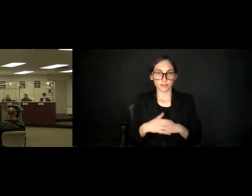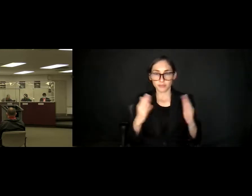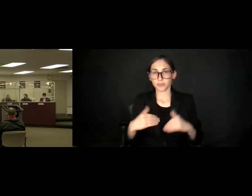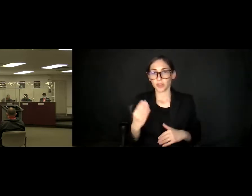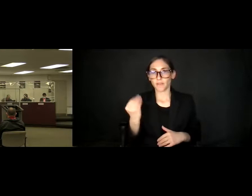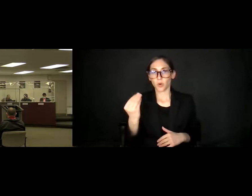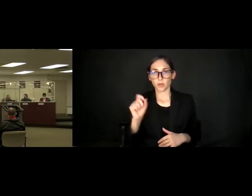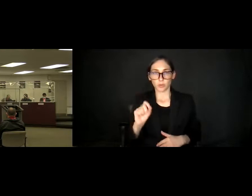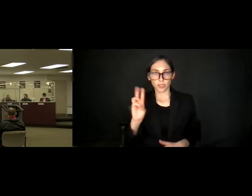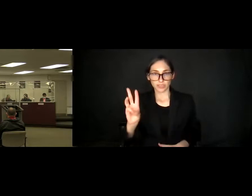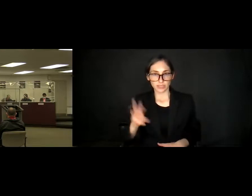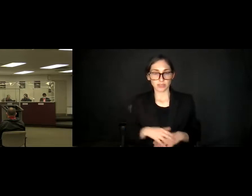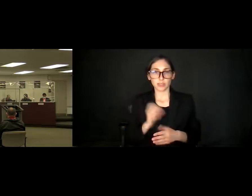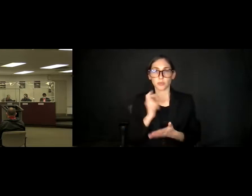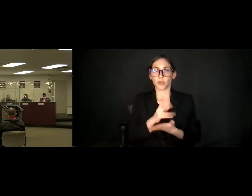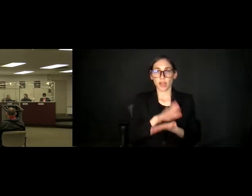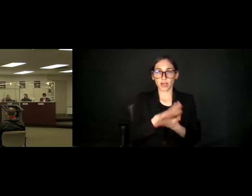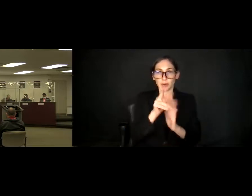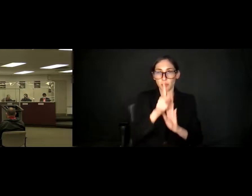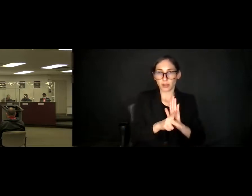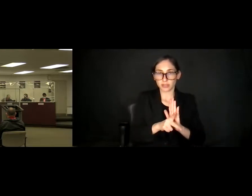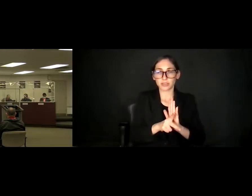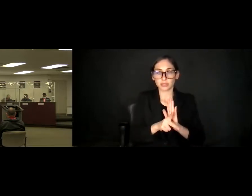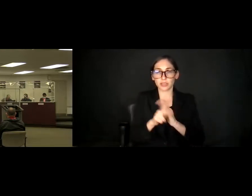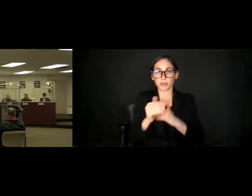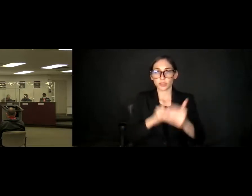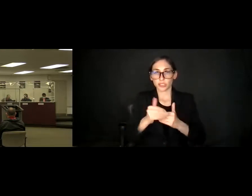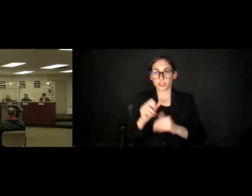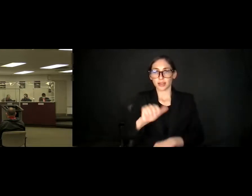Approval of Academic Policies & Procedures (AP&P) Committee's Recommendations